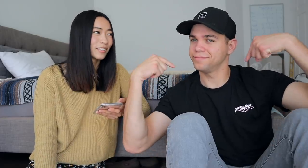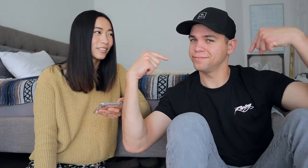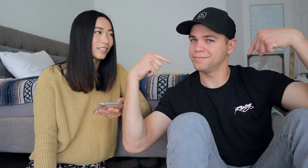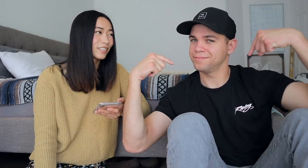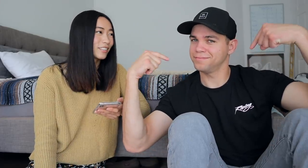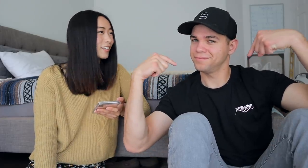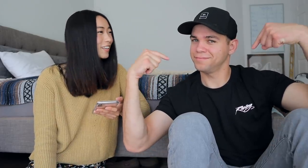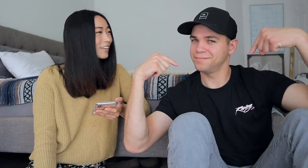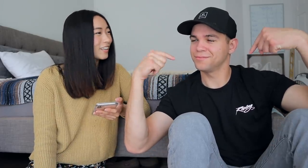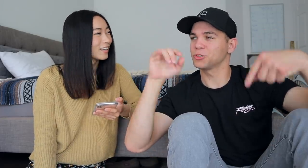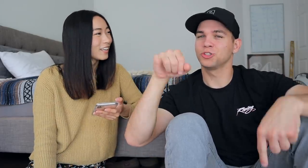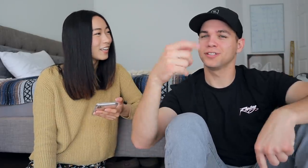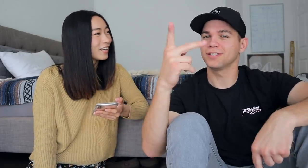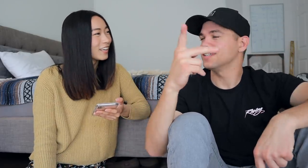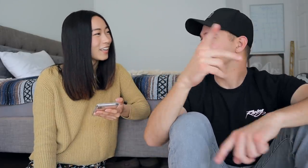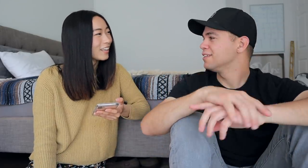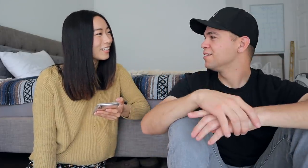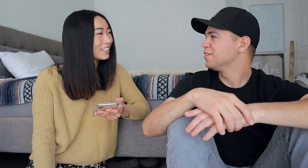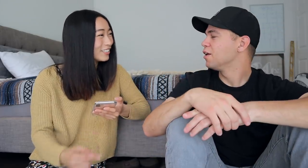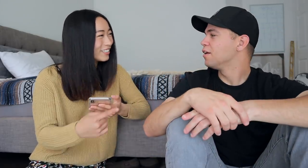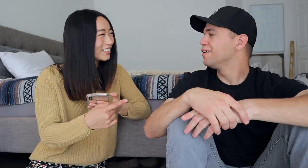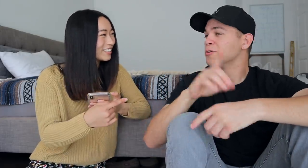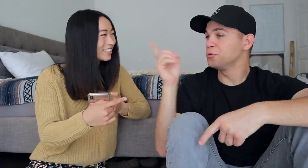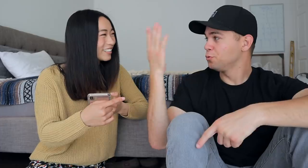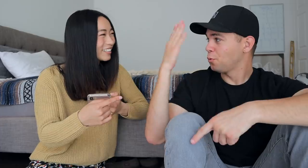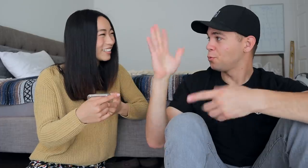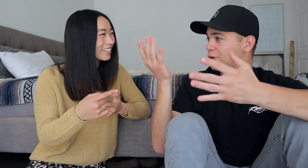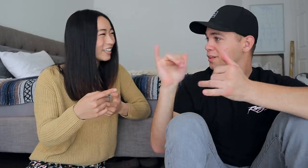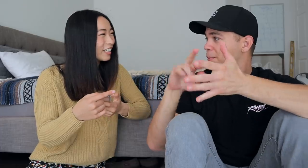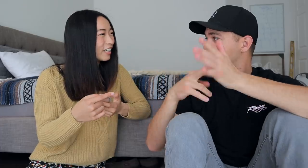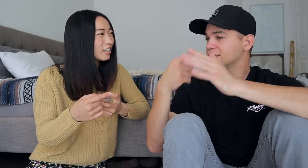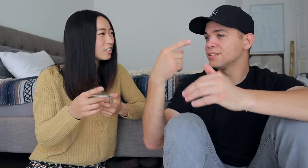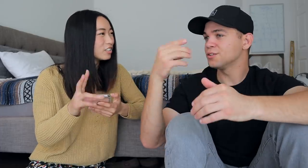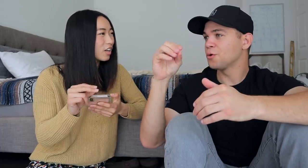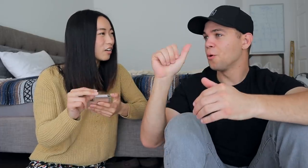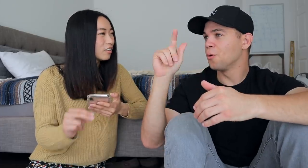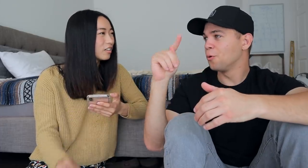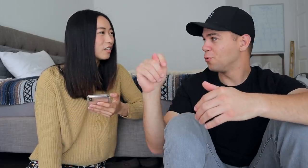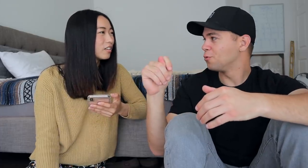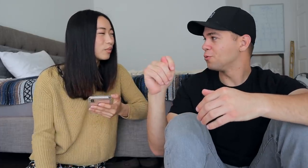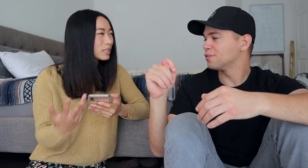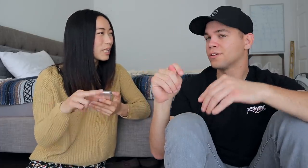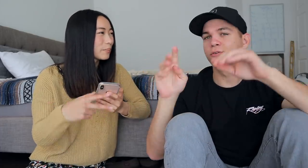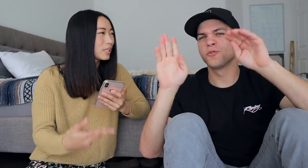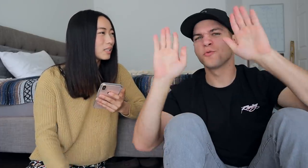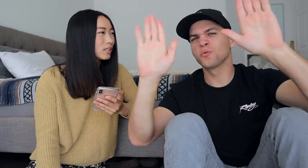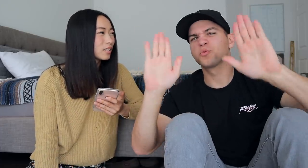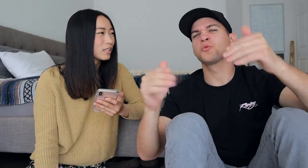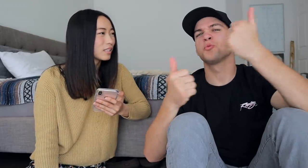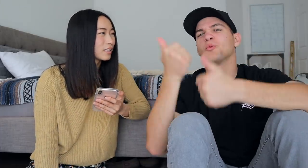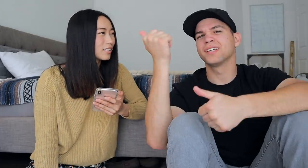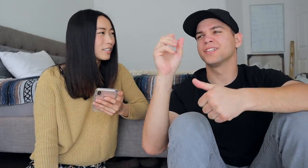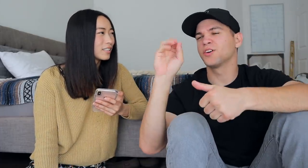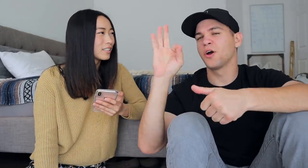GOAT me JK You know what that means? GOAT? No what does that mean?